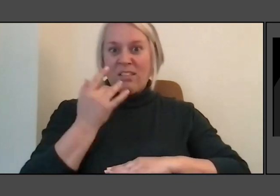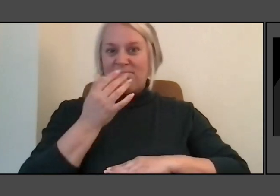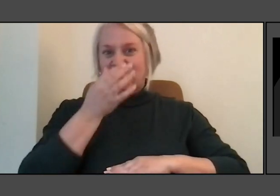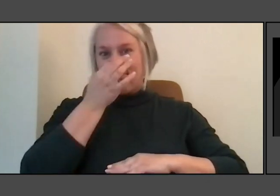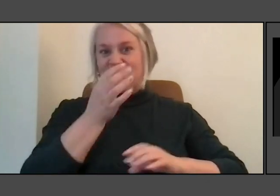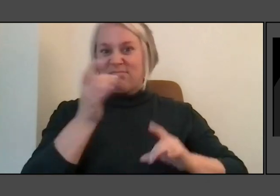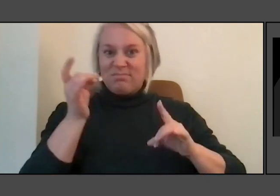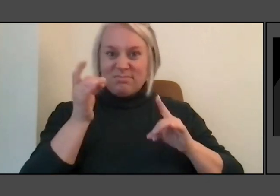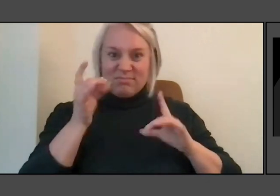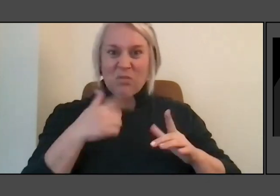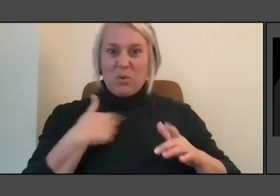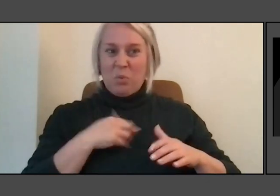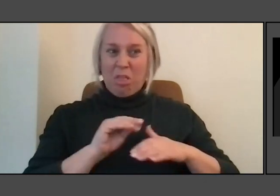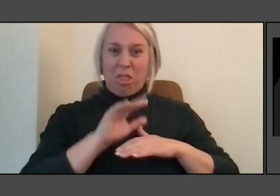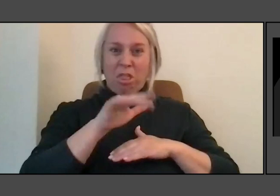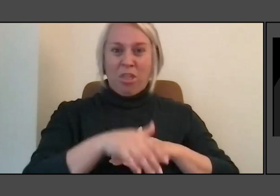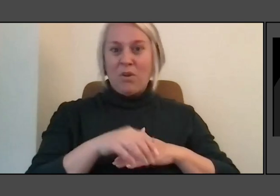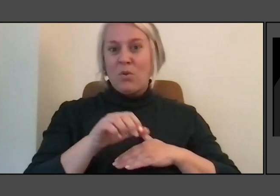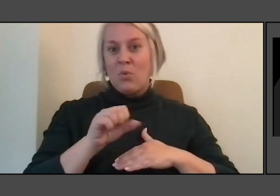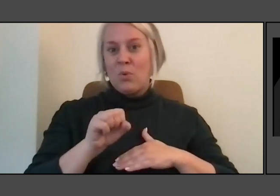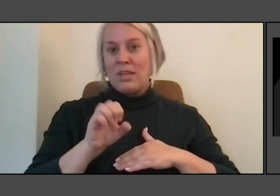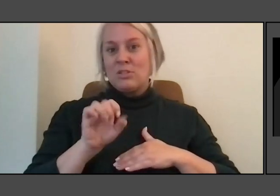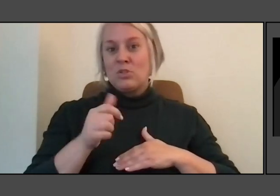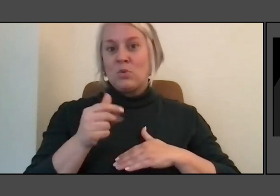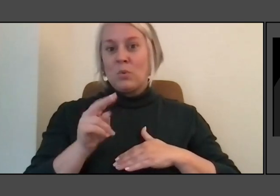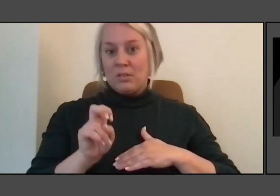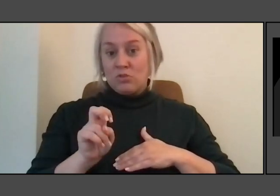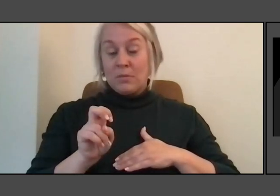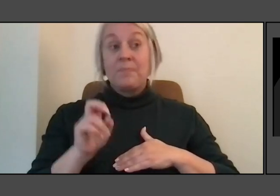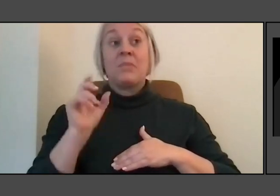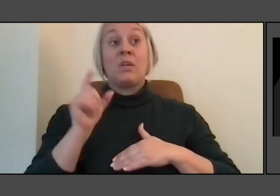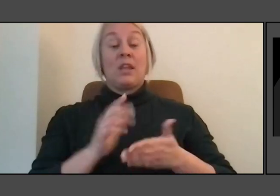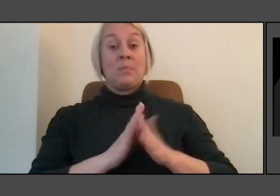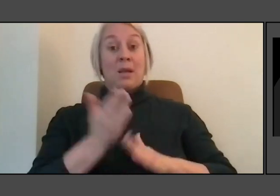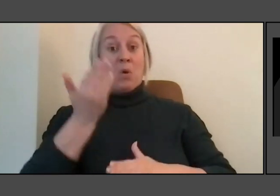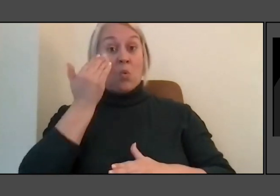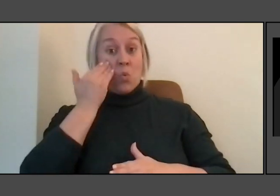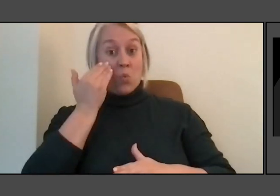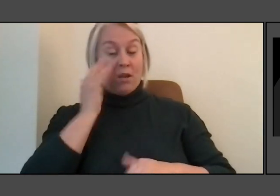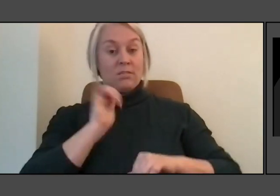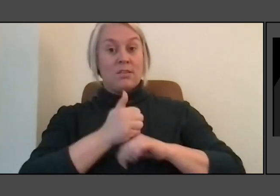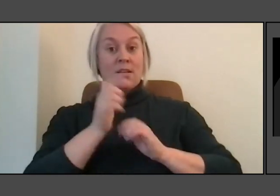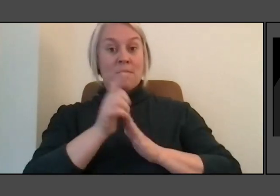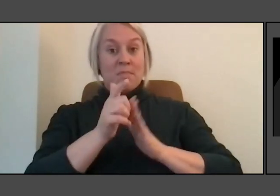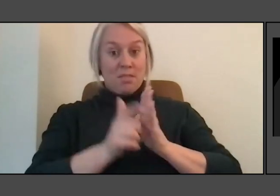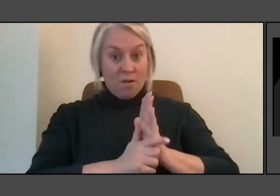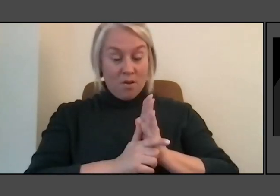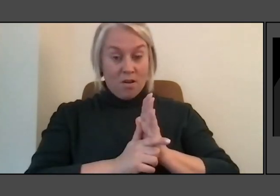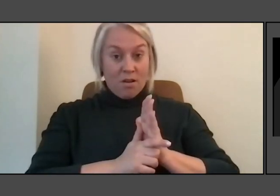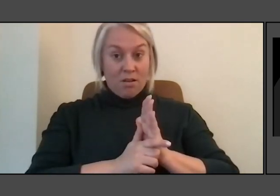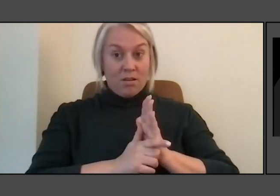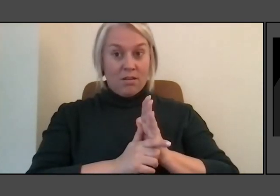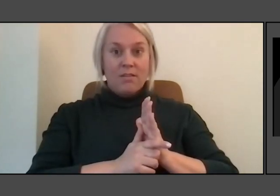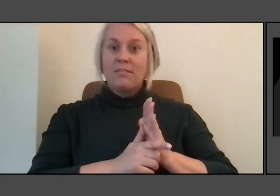We enact legislation and then lo and behold, the Thames is, the cleanest it's been in four hundred years,